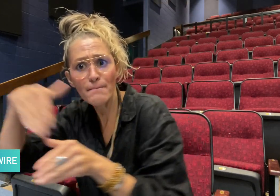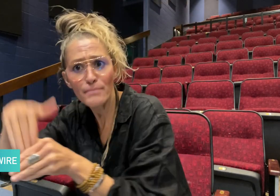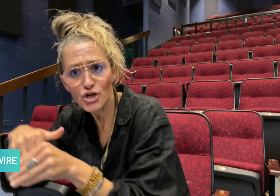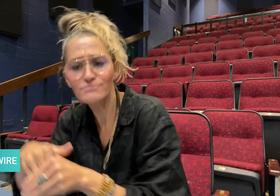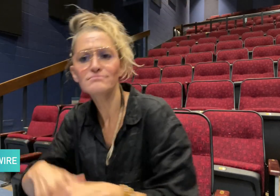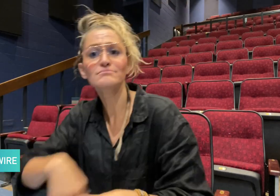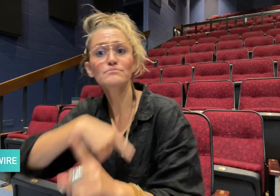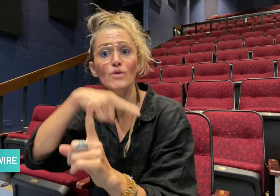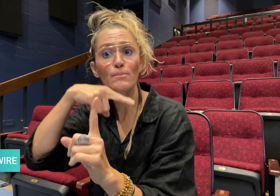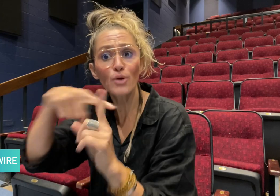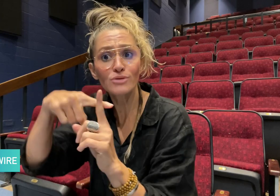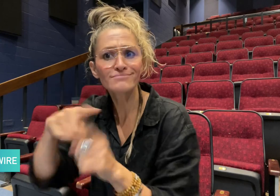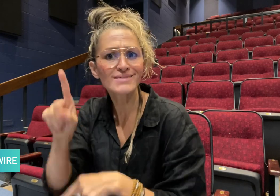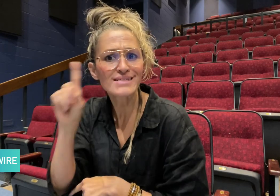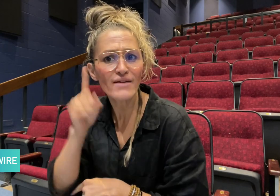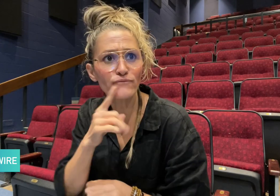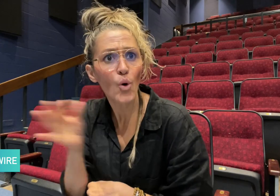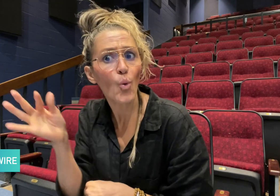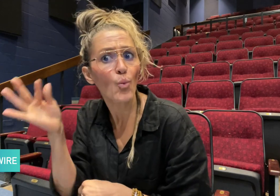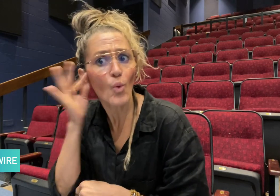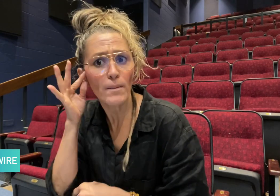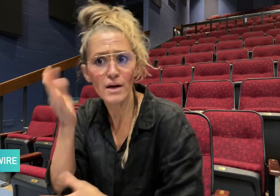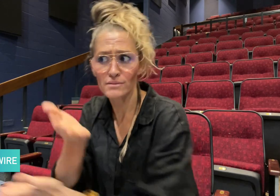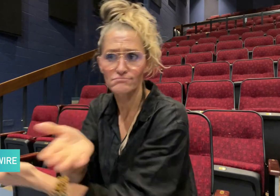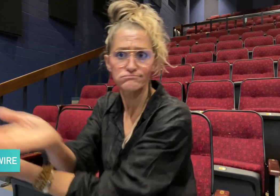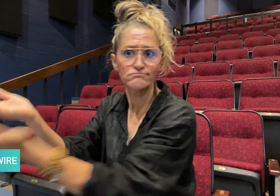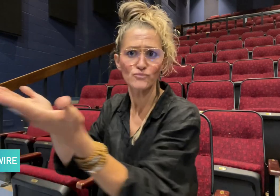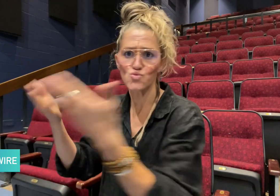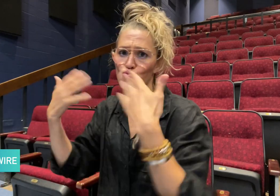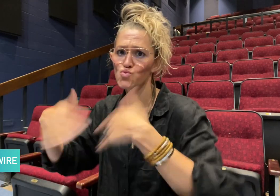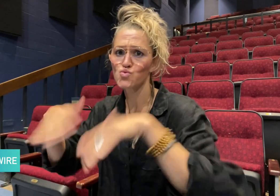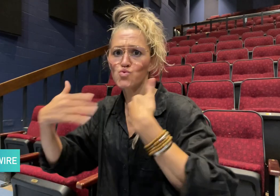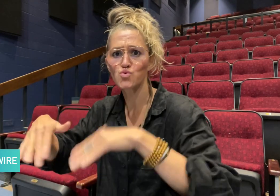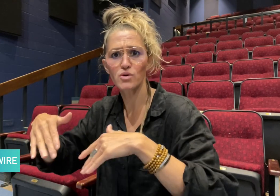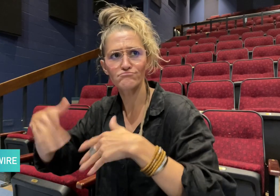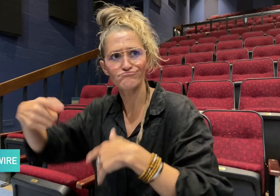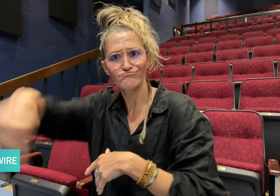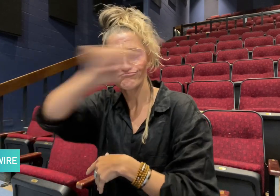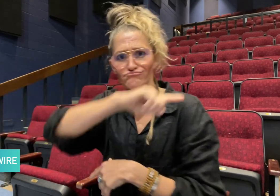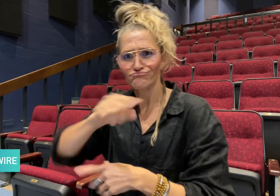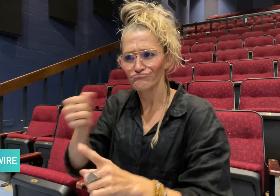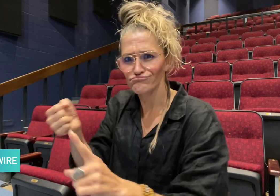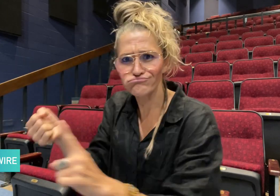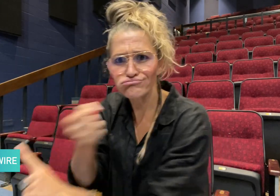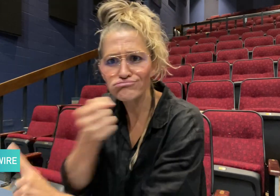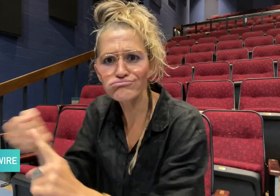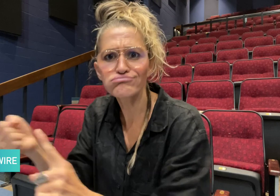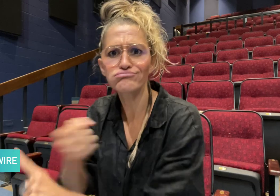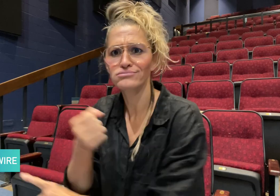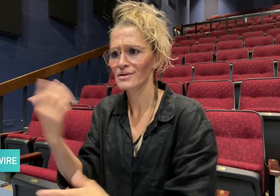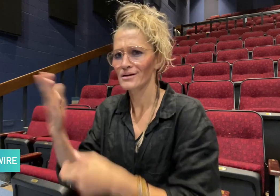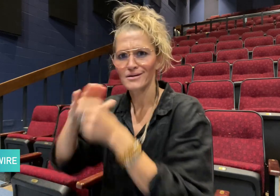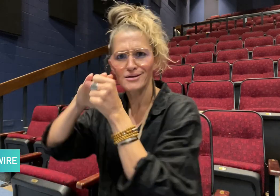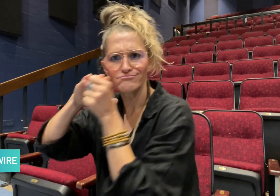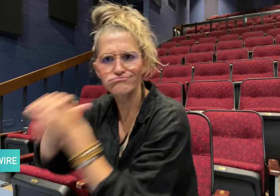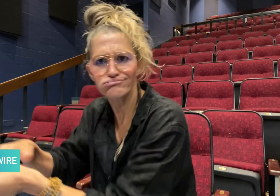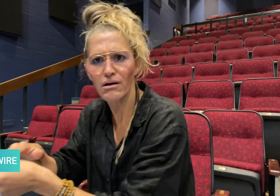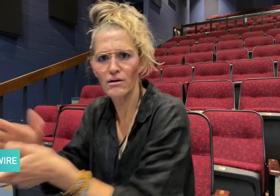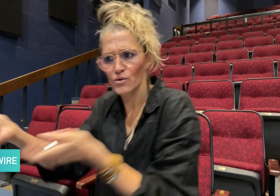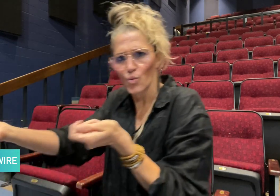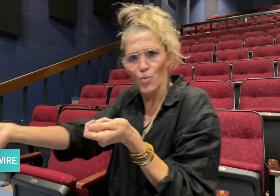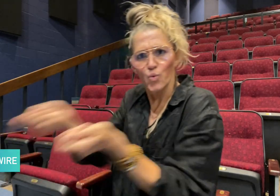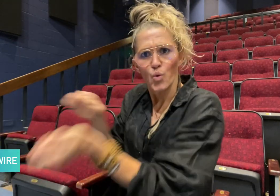in general face violence and subjugation from men,